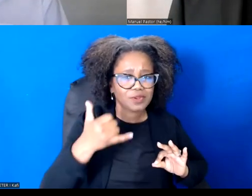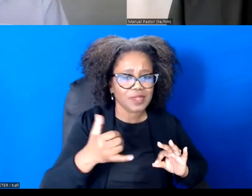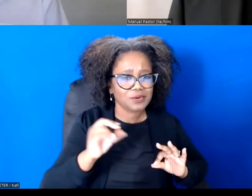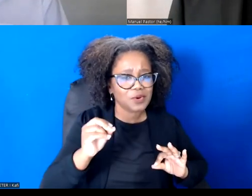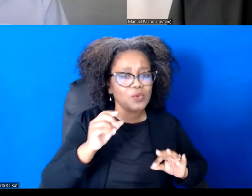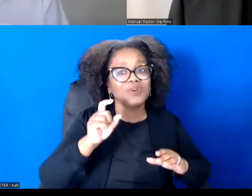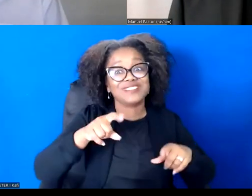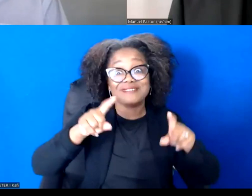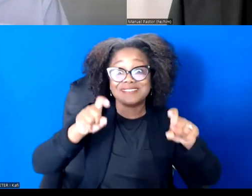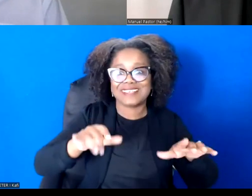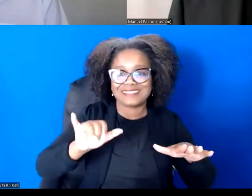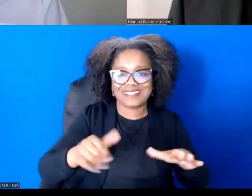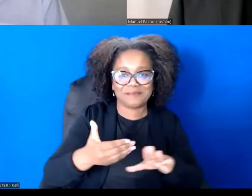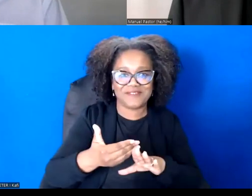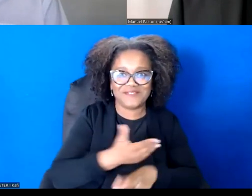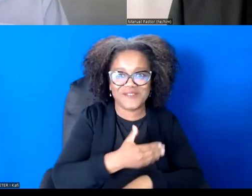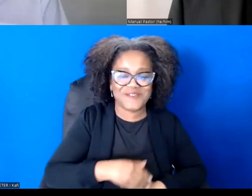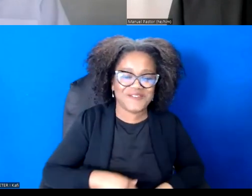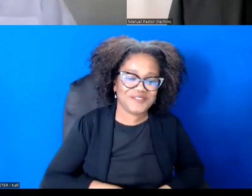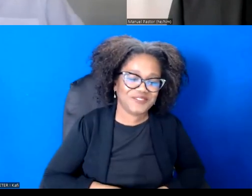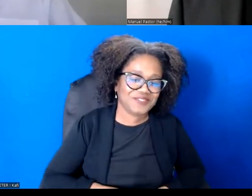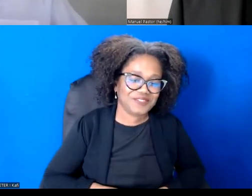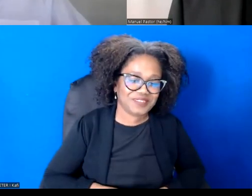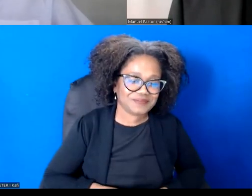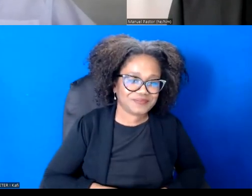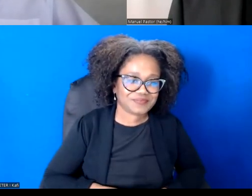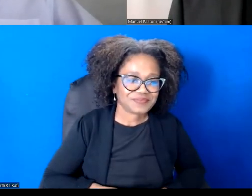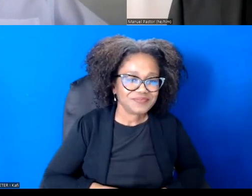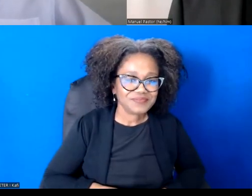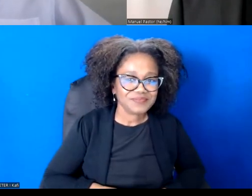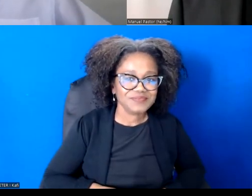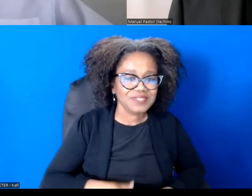Yes. So I think you myself will come. You. It's. And we can hear now, John, speak again.